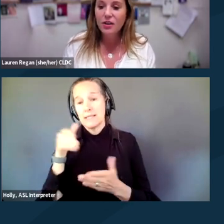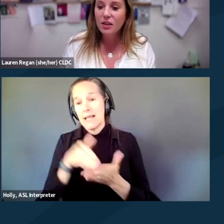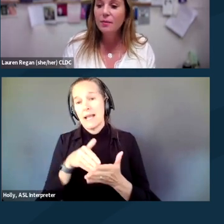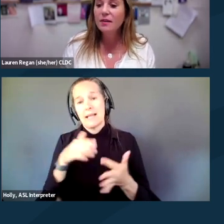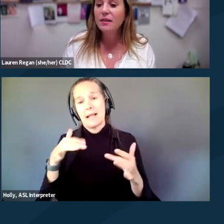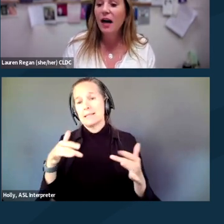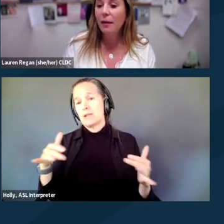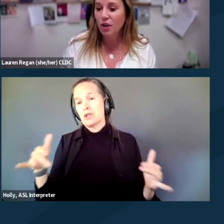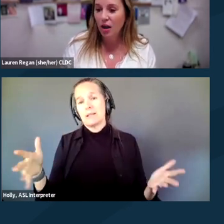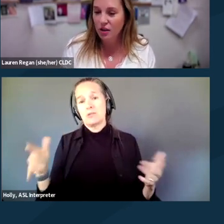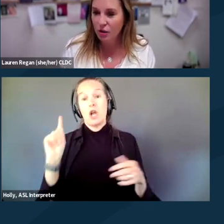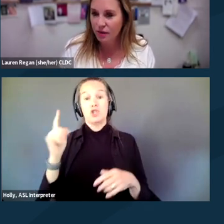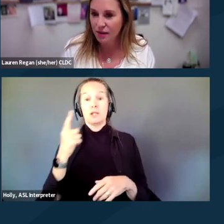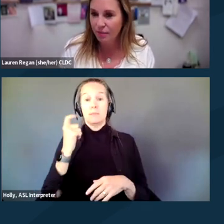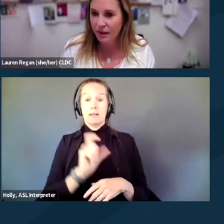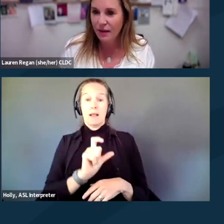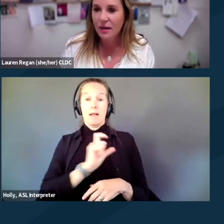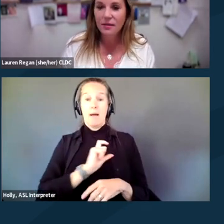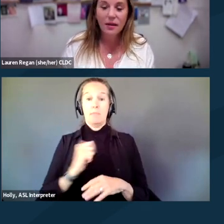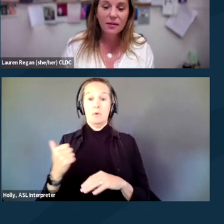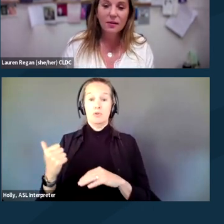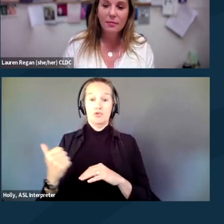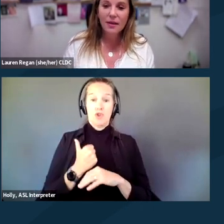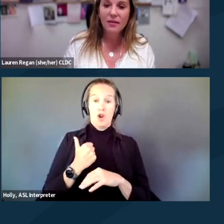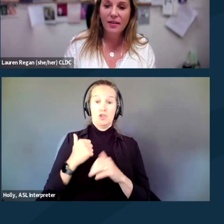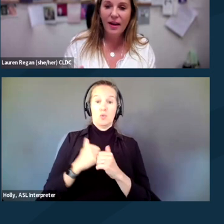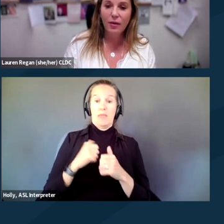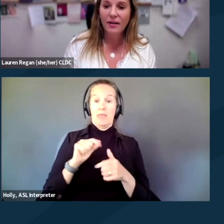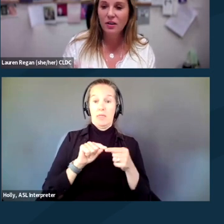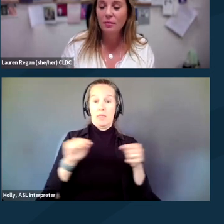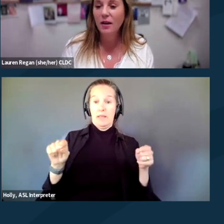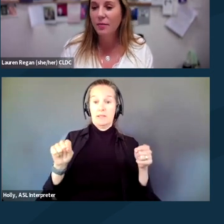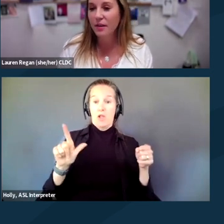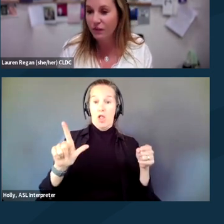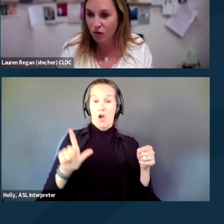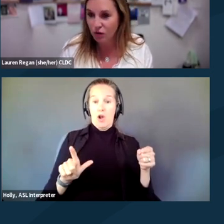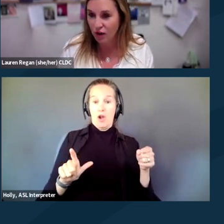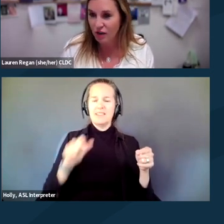Just because a cop charges you with something doesn't mean that that will actually become the official charges